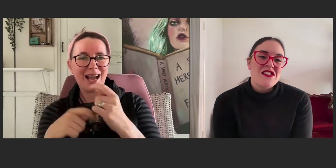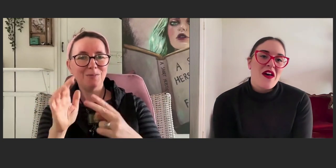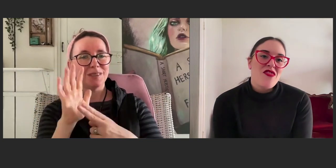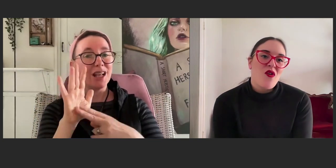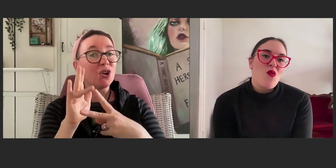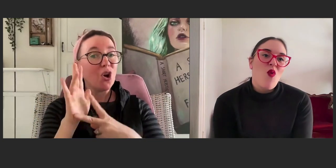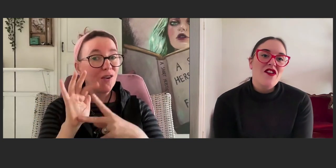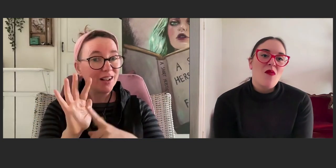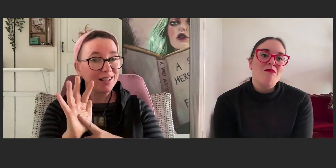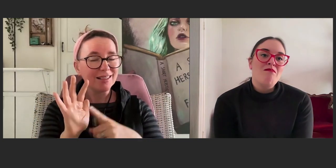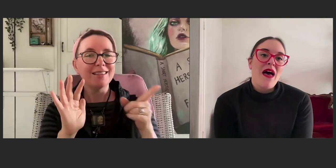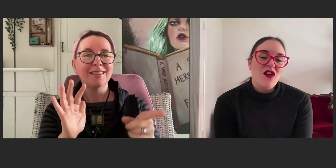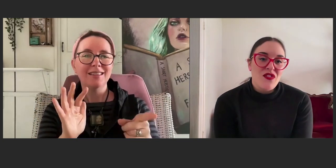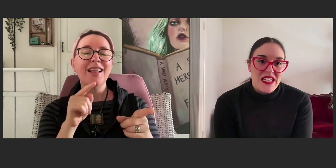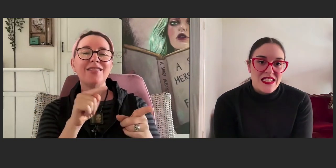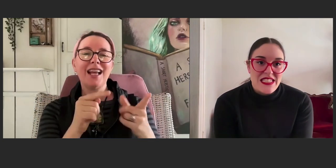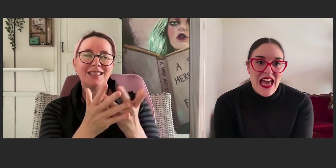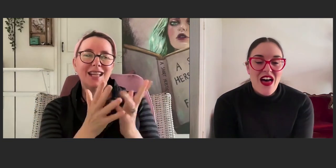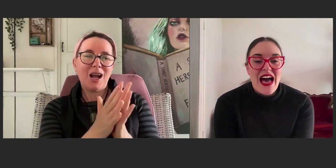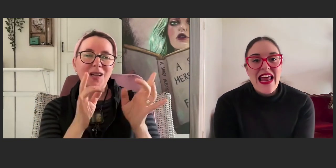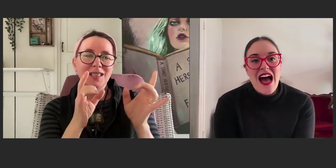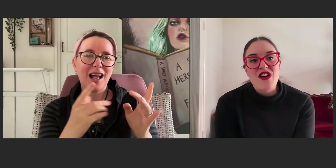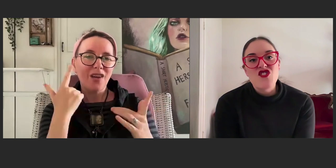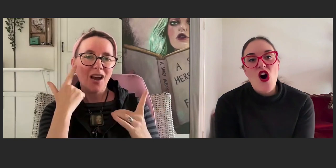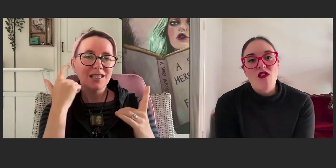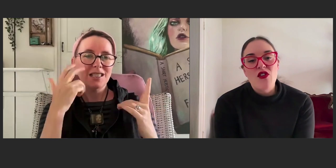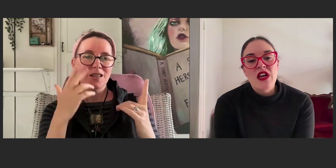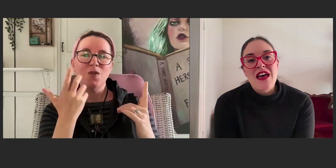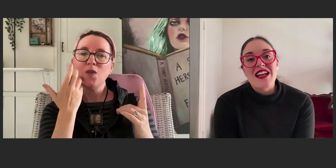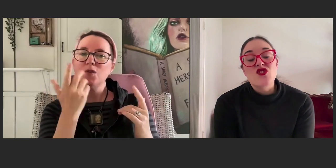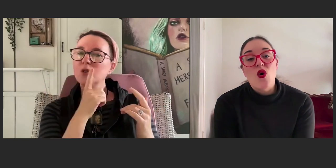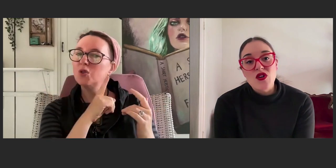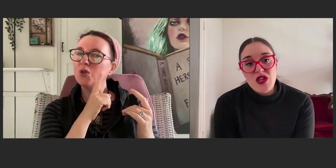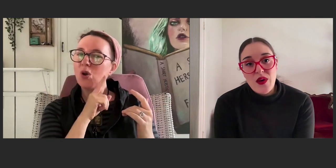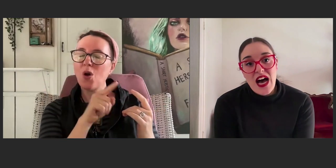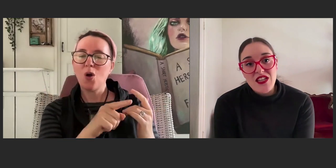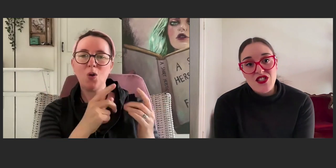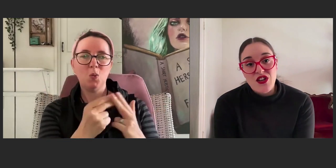So, I thought why not meld these together and have a novel that is also an art journal?